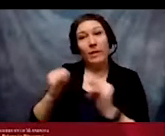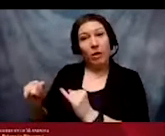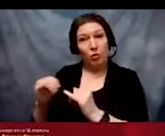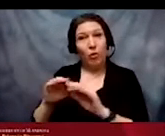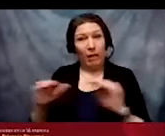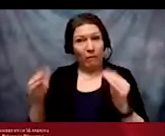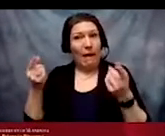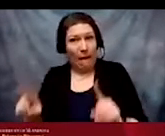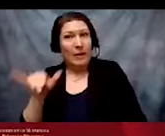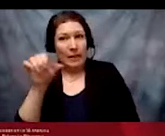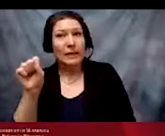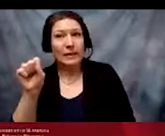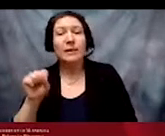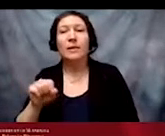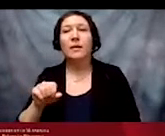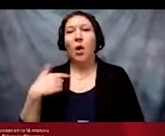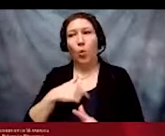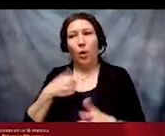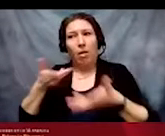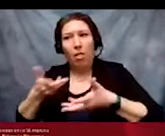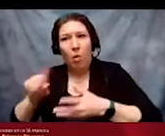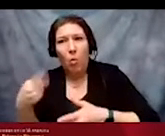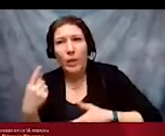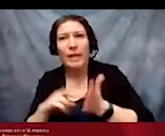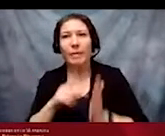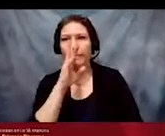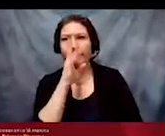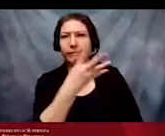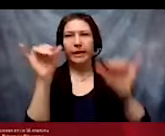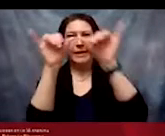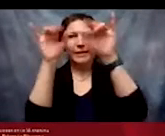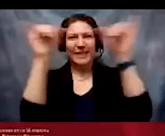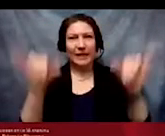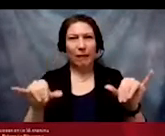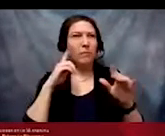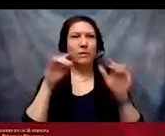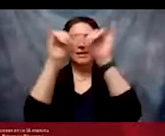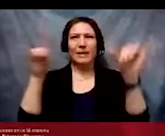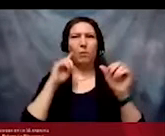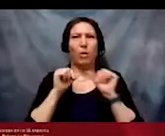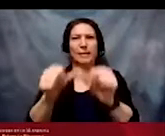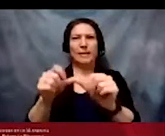racist and ableist systems intact. While understanding microaggression is